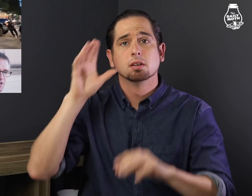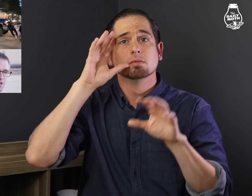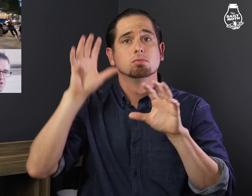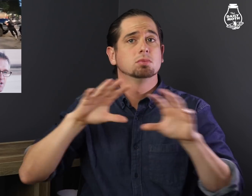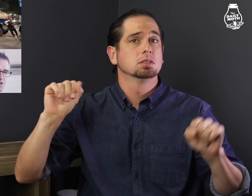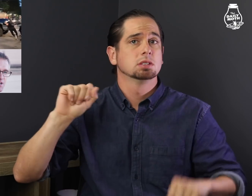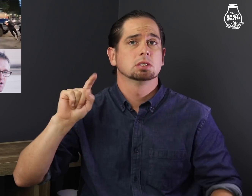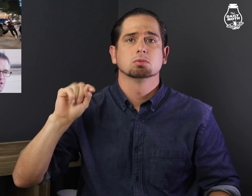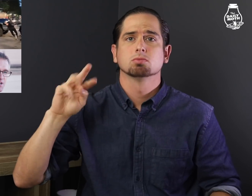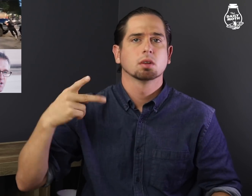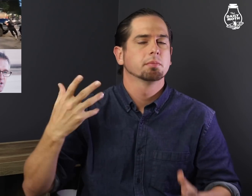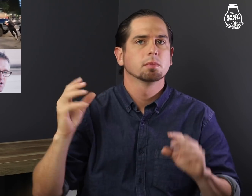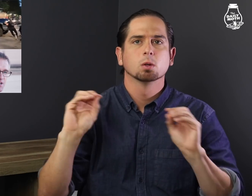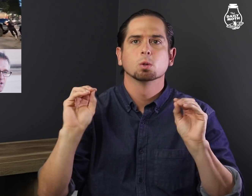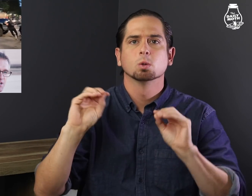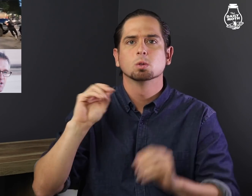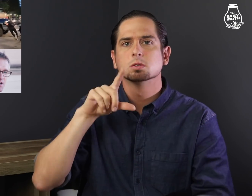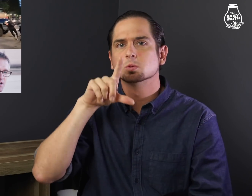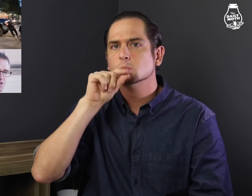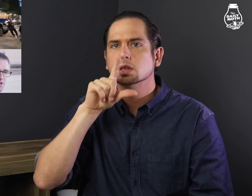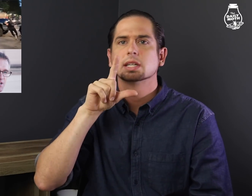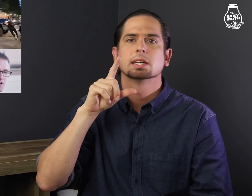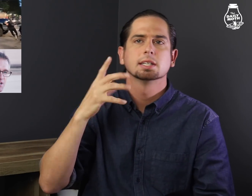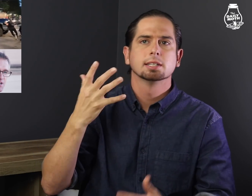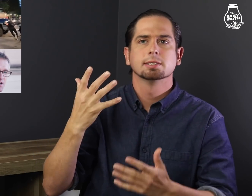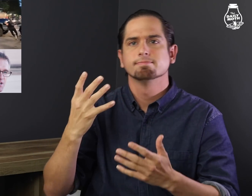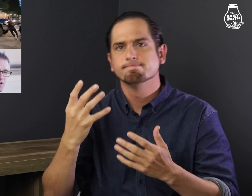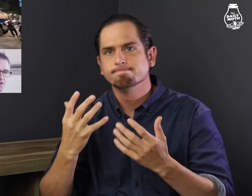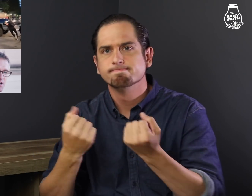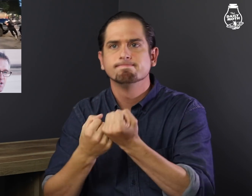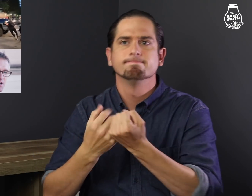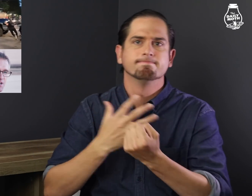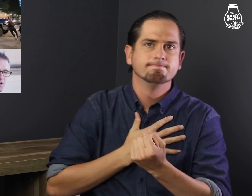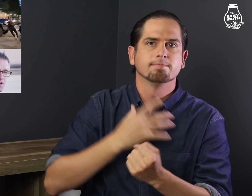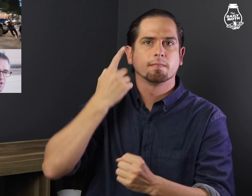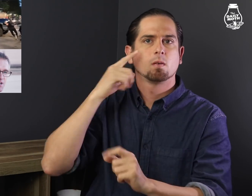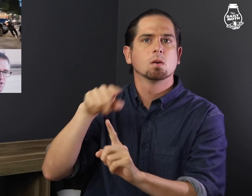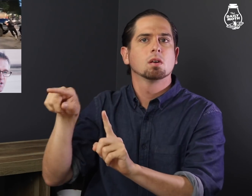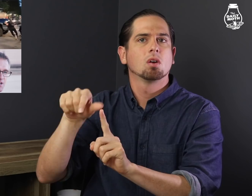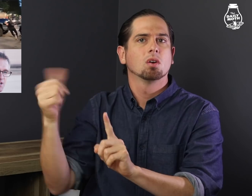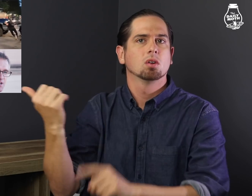President Trump did not tweet anything about